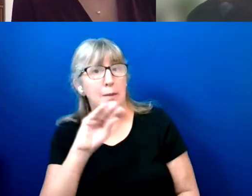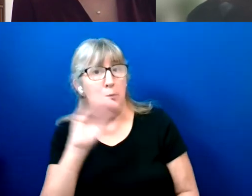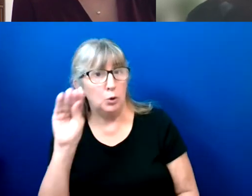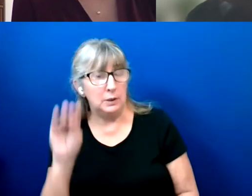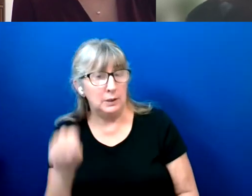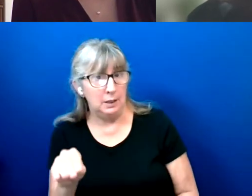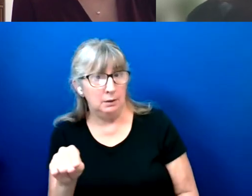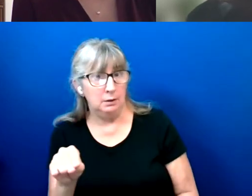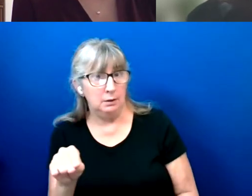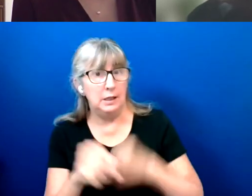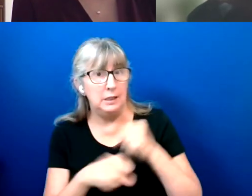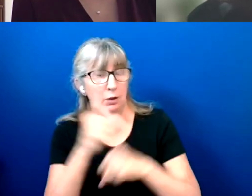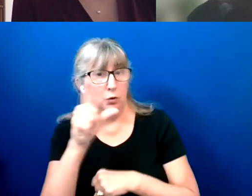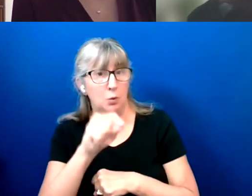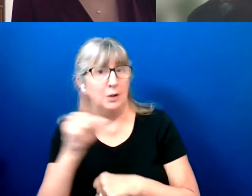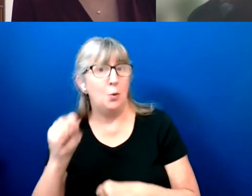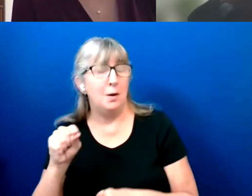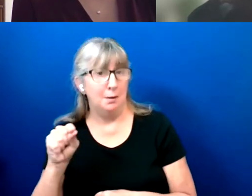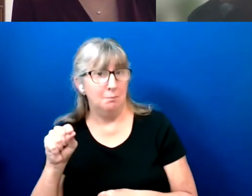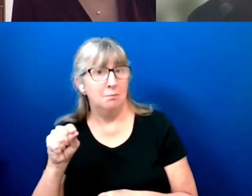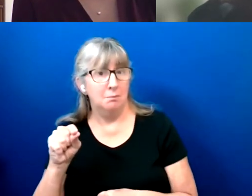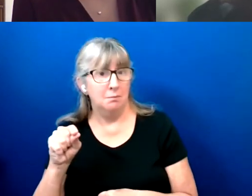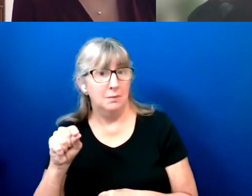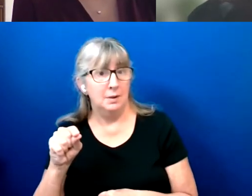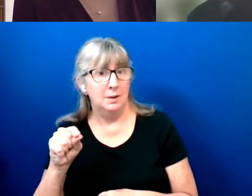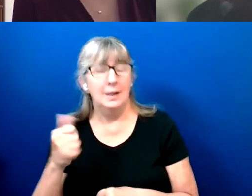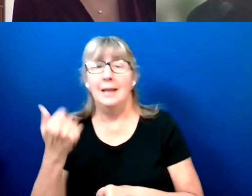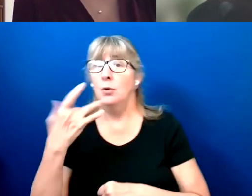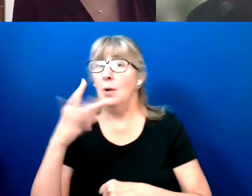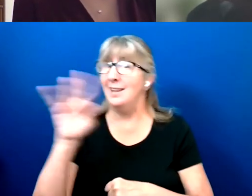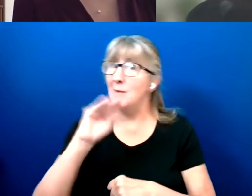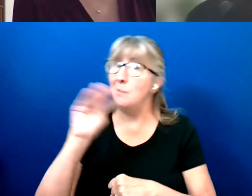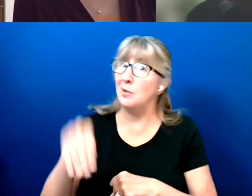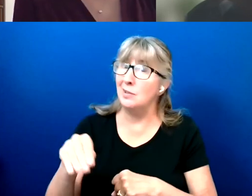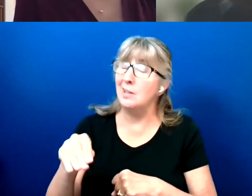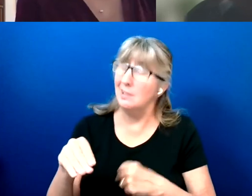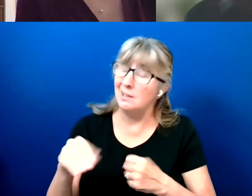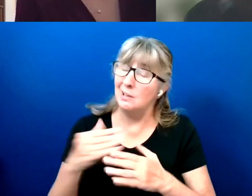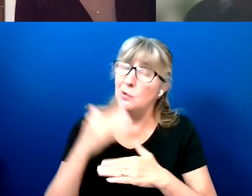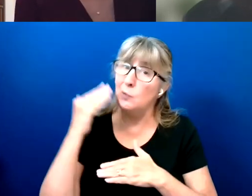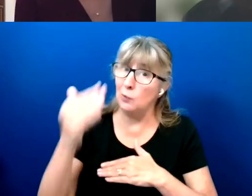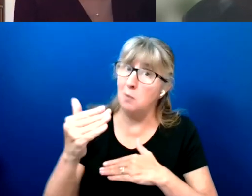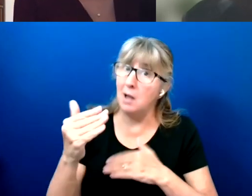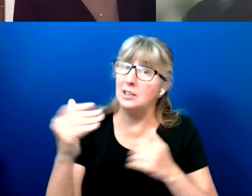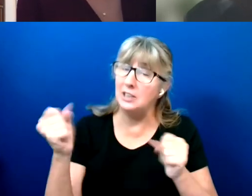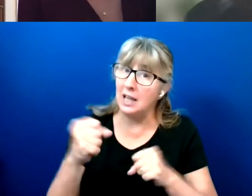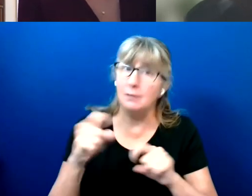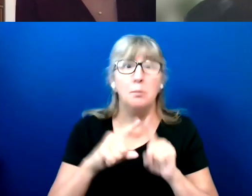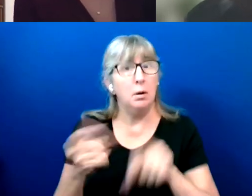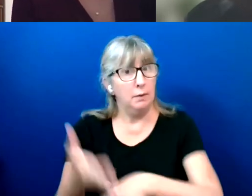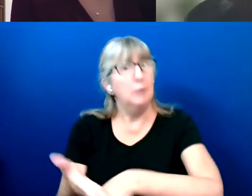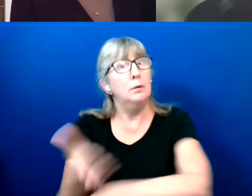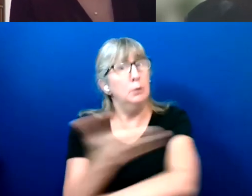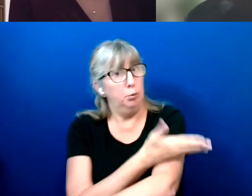Now, 18% is still far too many, of course. But that's a big improvement.